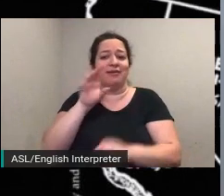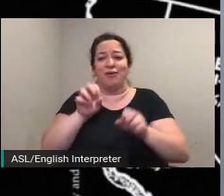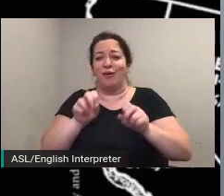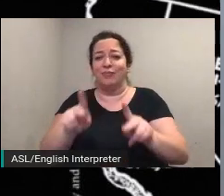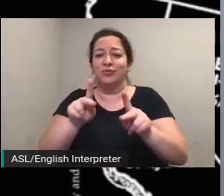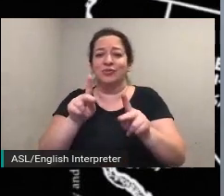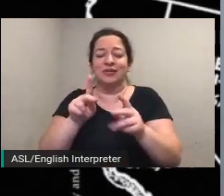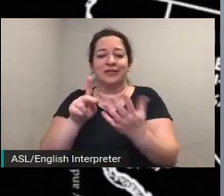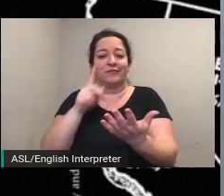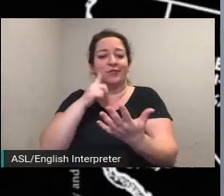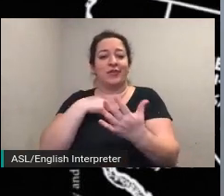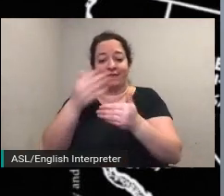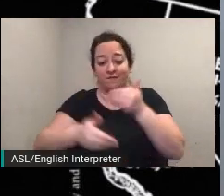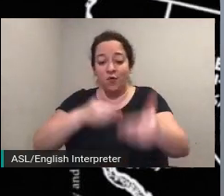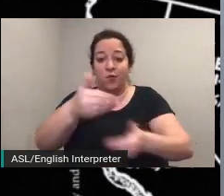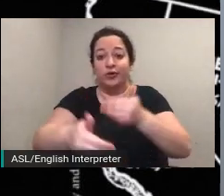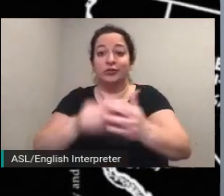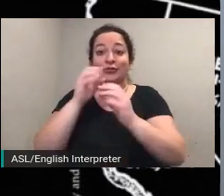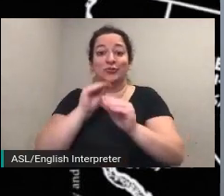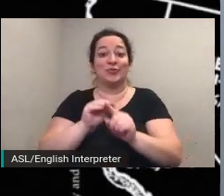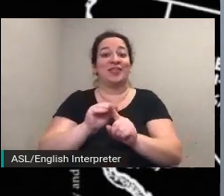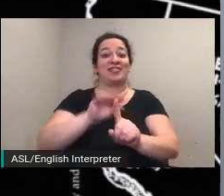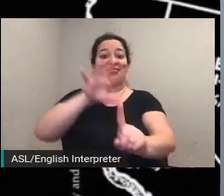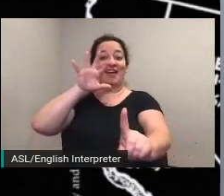initiative to light up buildings at landmarks